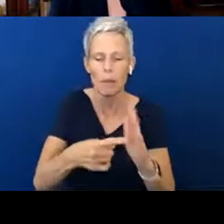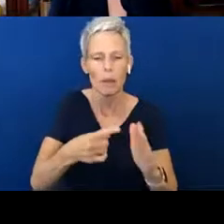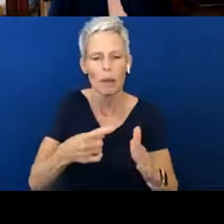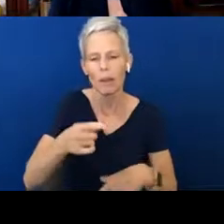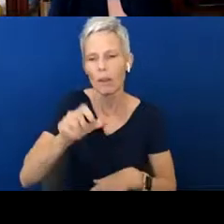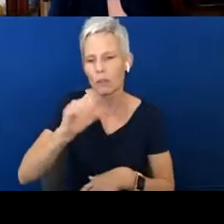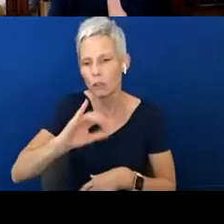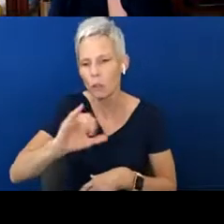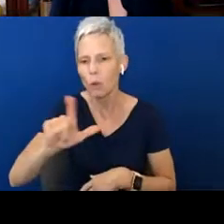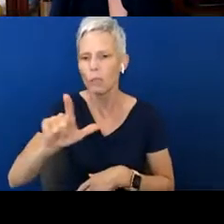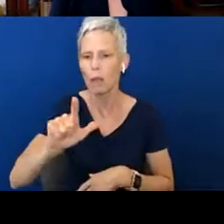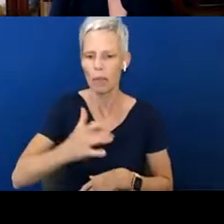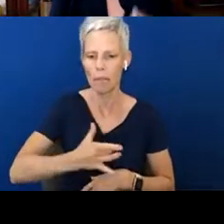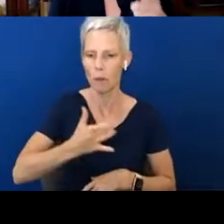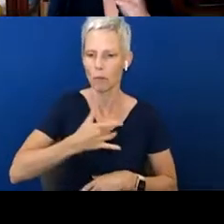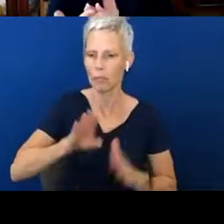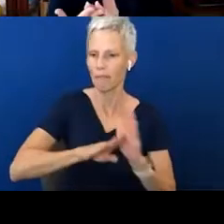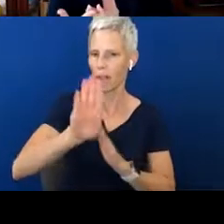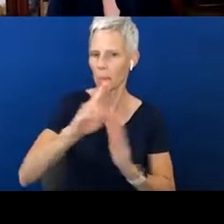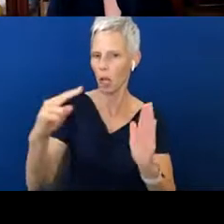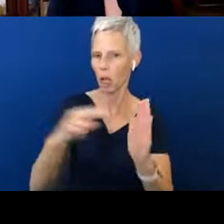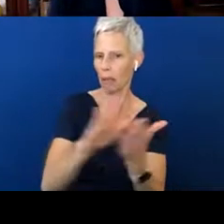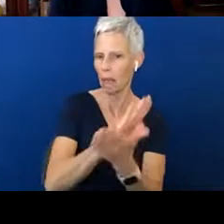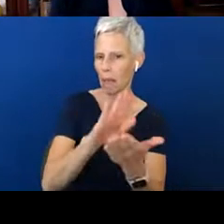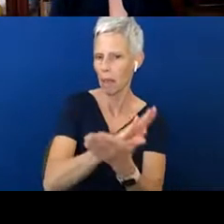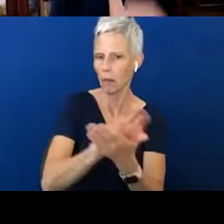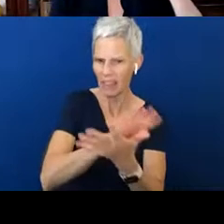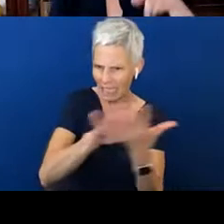Is this something that you would incorporate?” Or look what you're already doing. So looking through